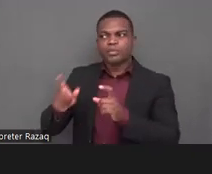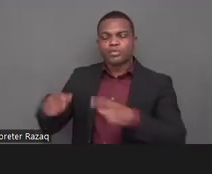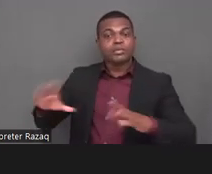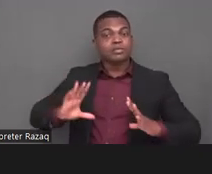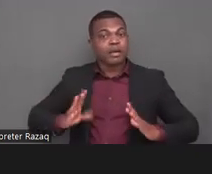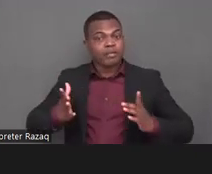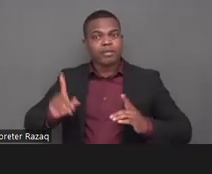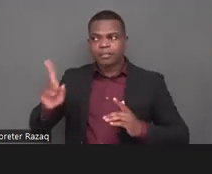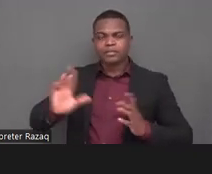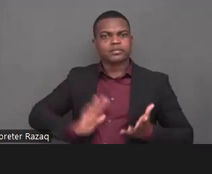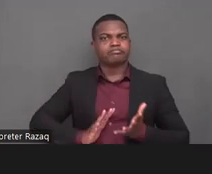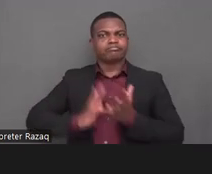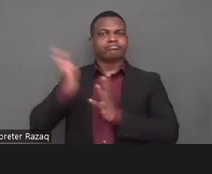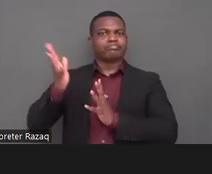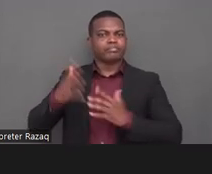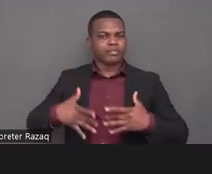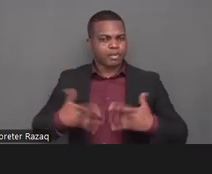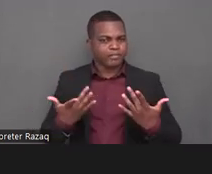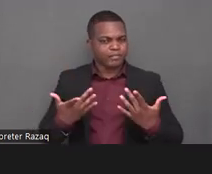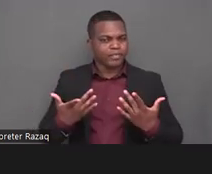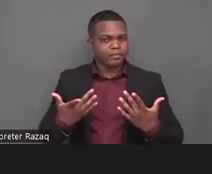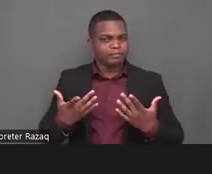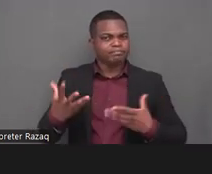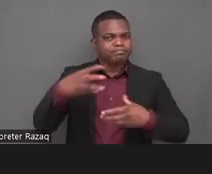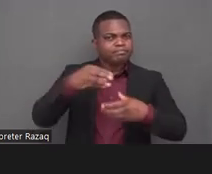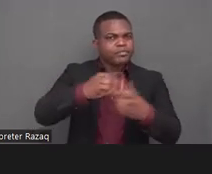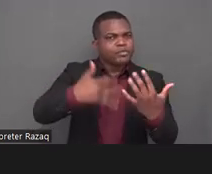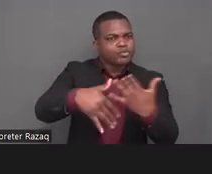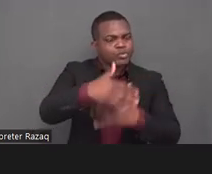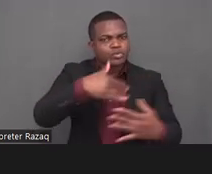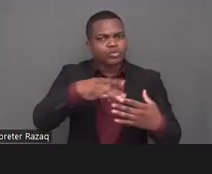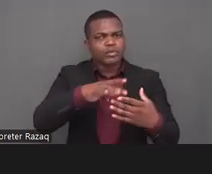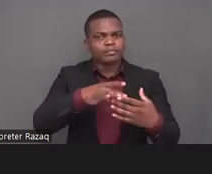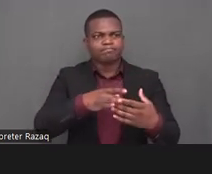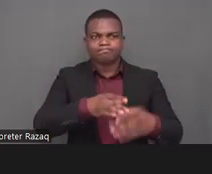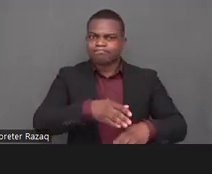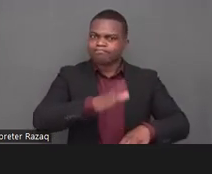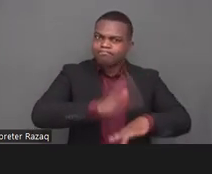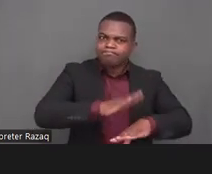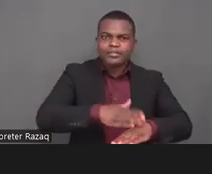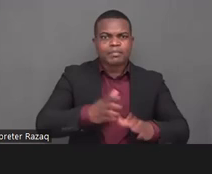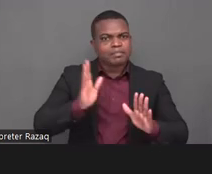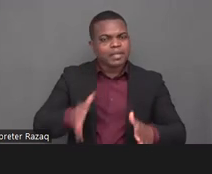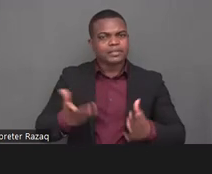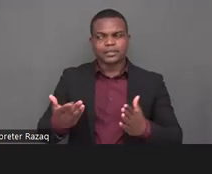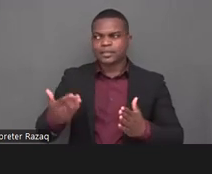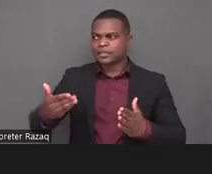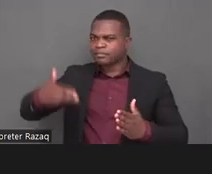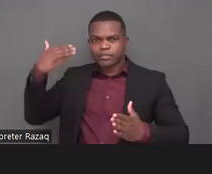on a basis of reconciliation that respect our dignity and self-worth it is most egregious for